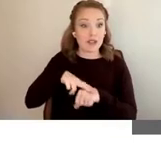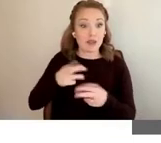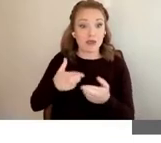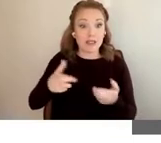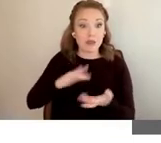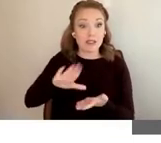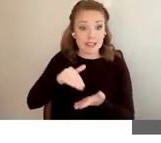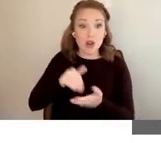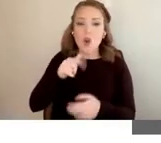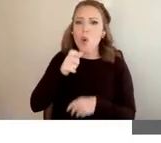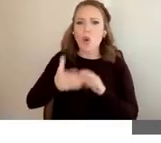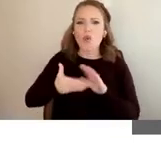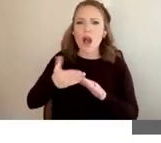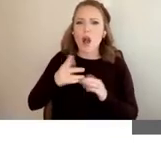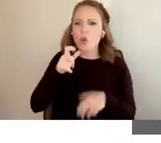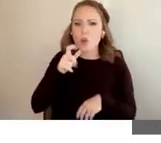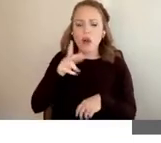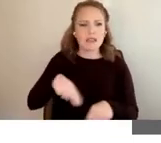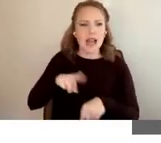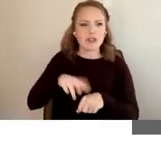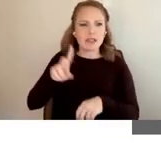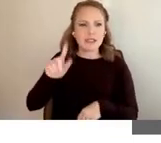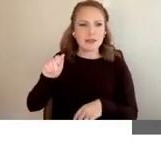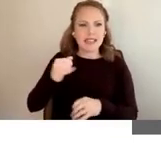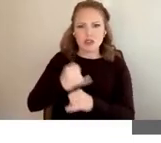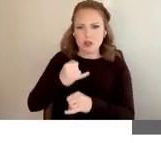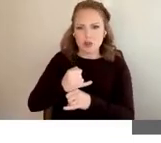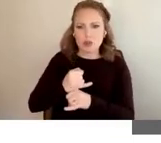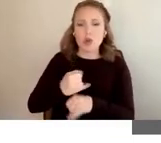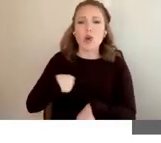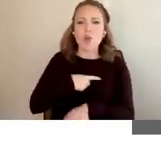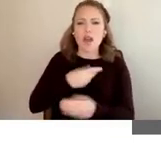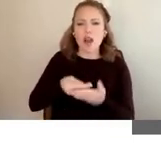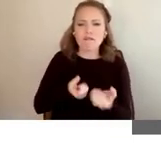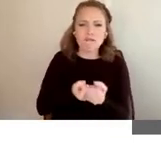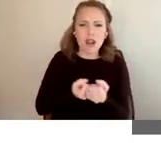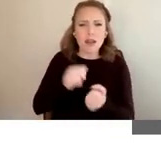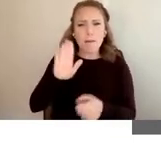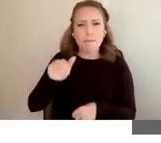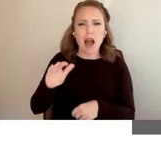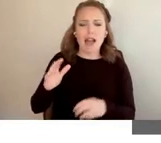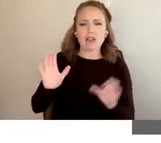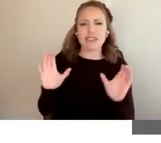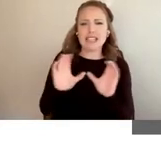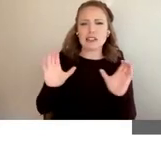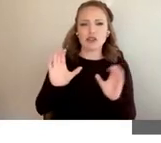Institute and we are funded by Prudential and Wells Fargo and JPMorgan Chase and we